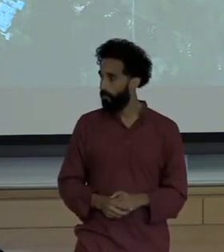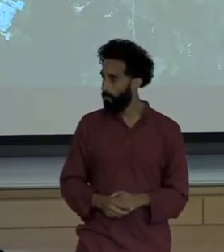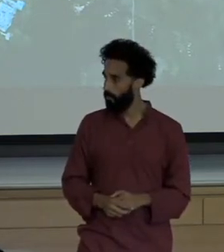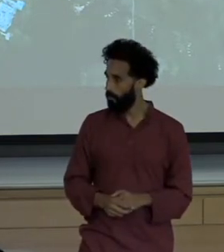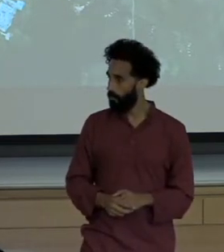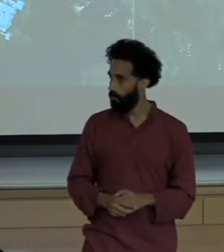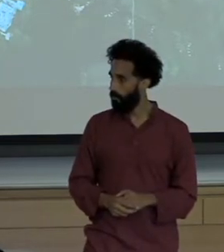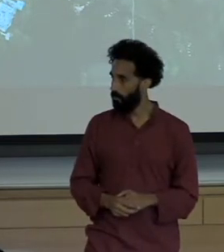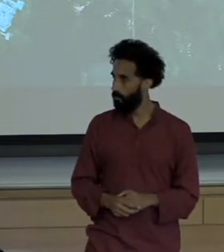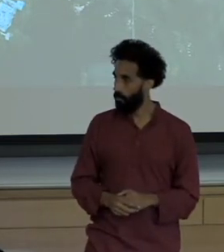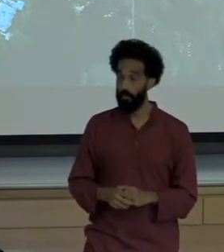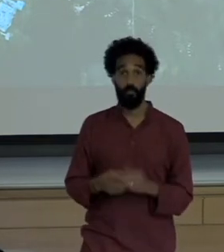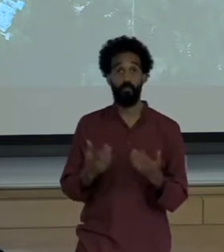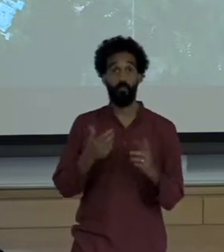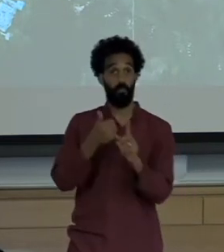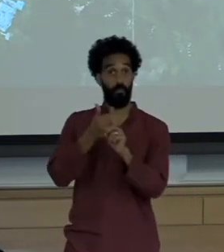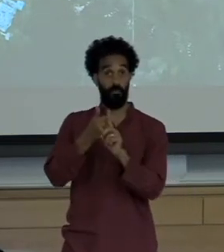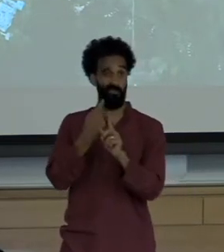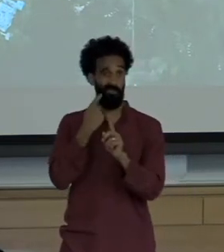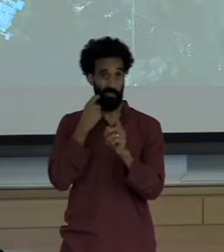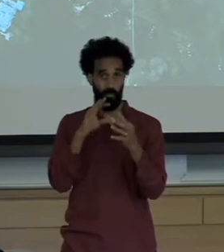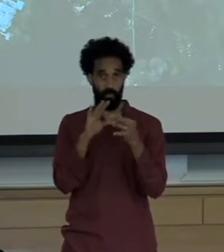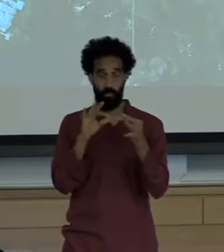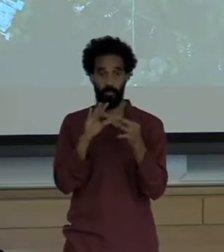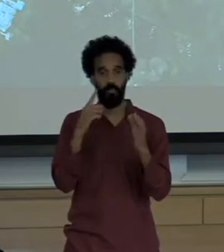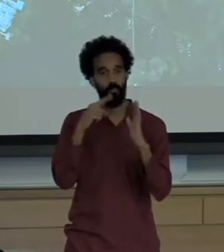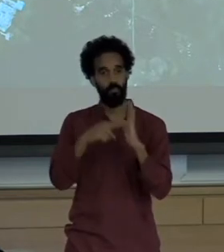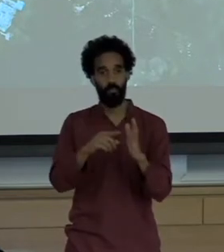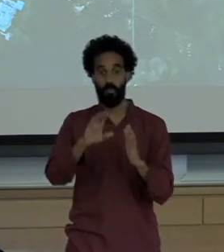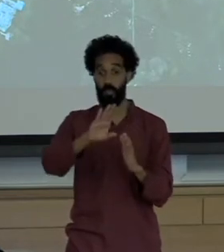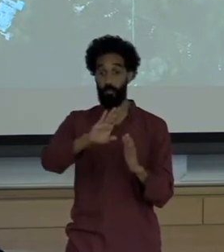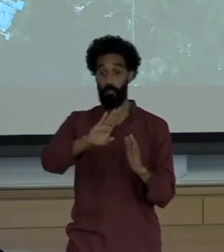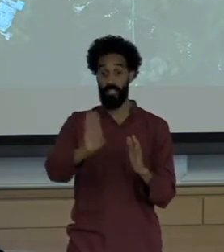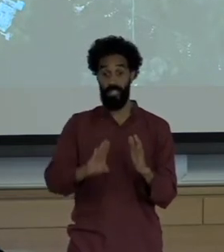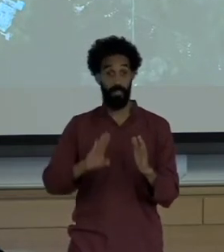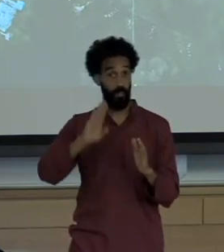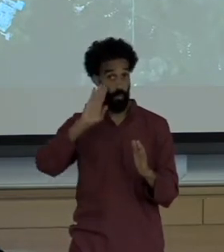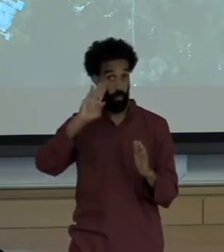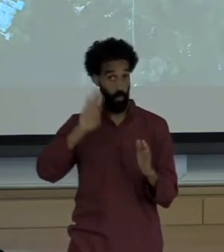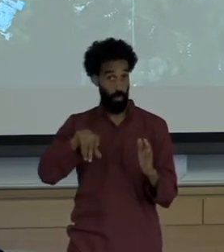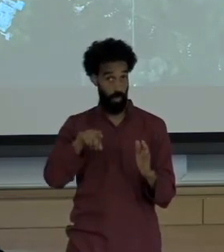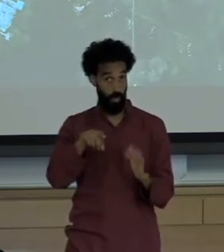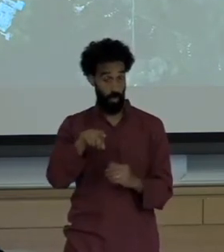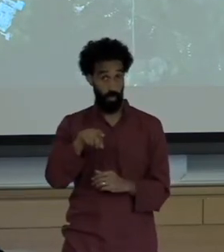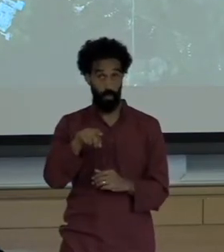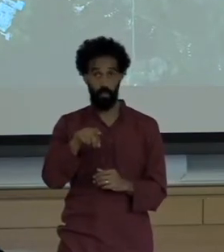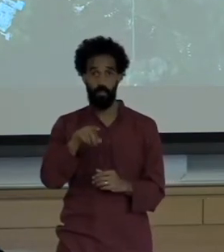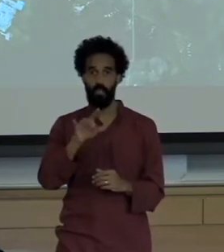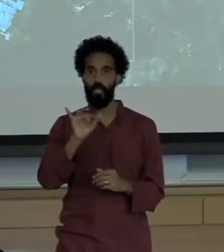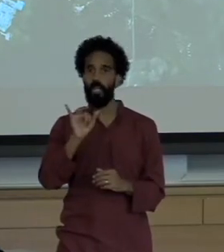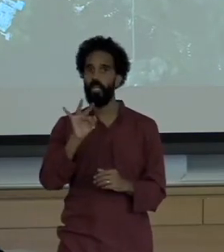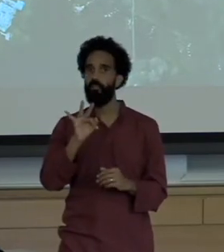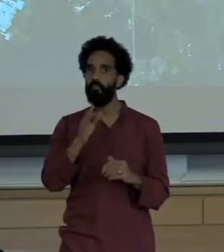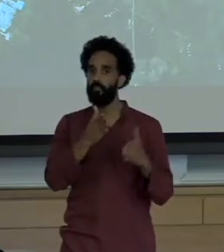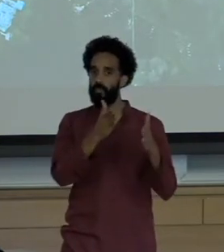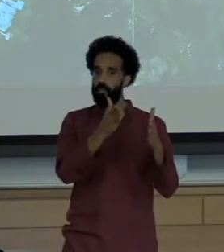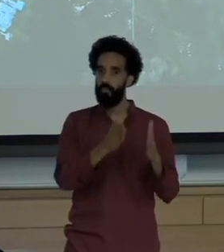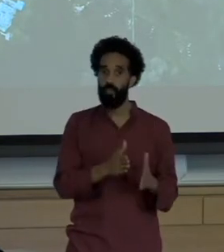he says for example that in Brazil it is a crime for one to utter a racial slur